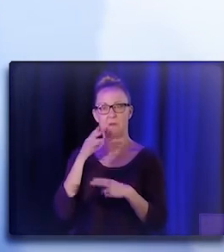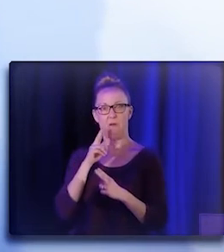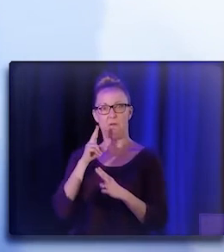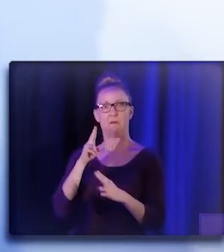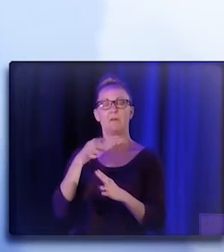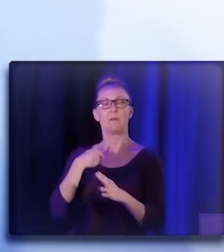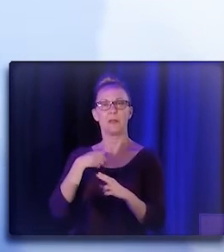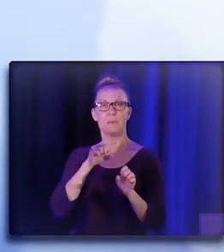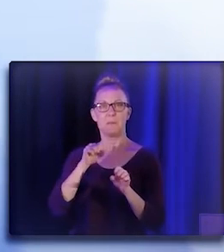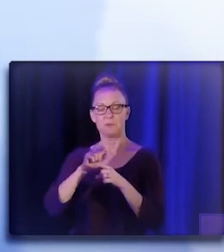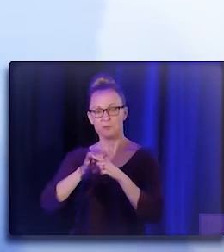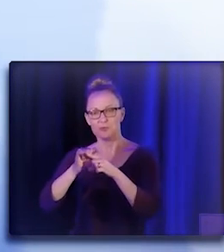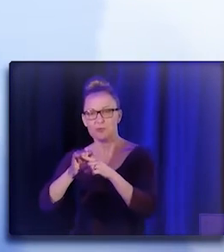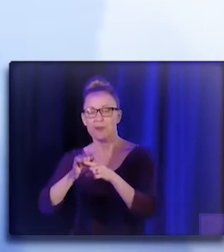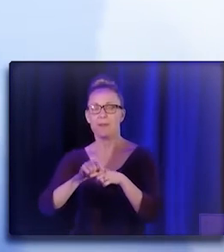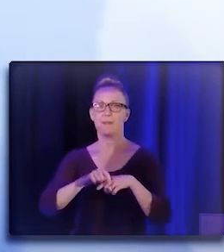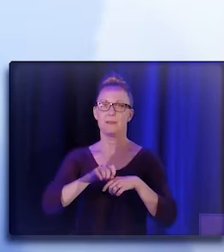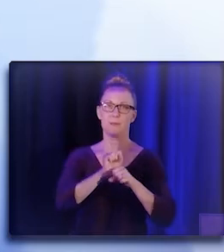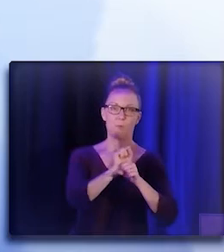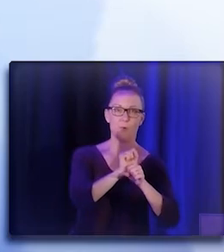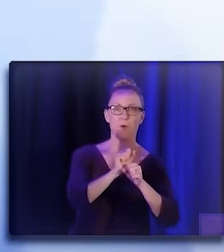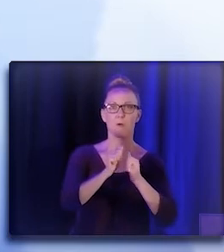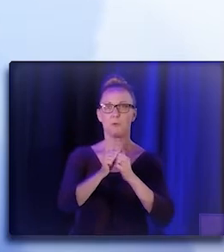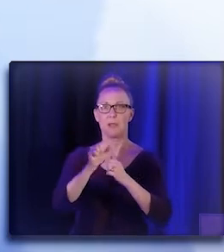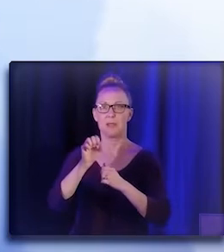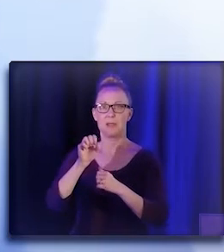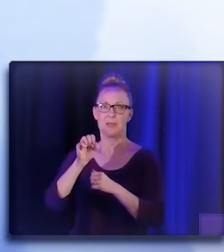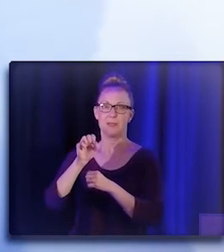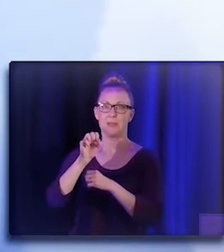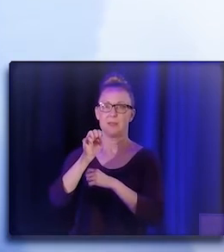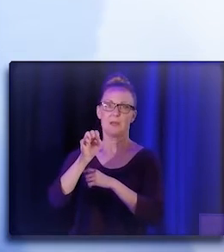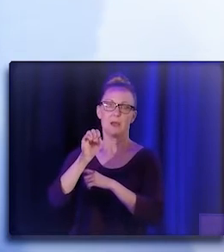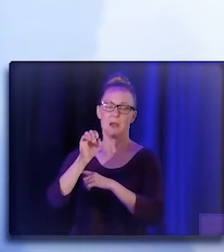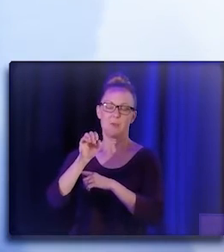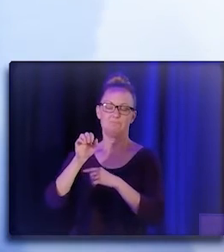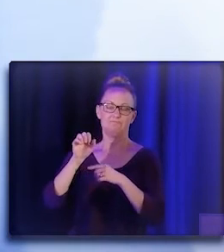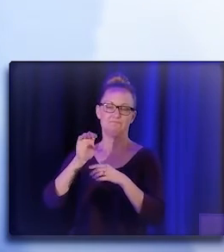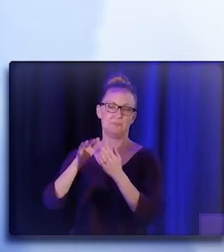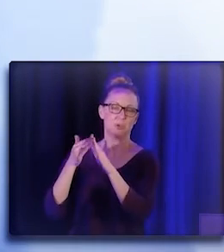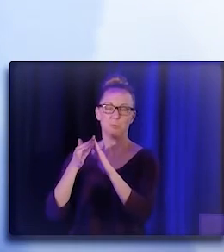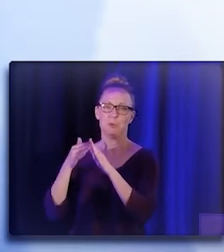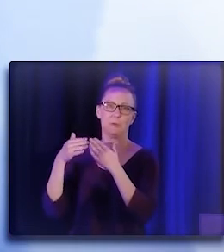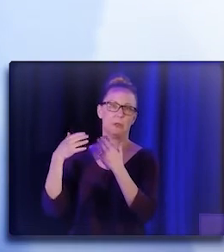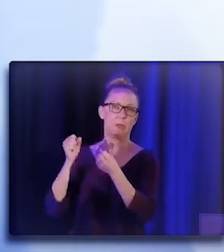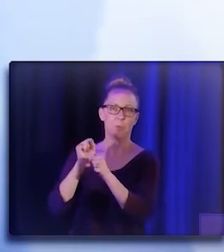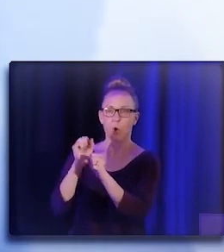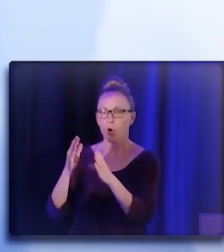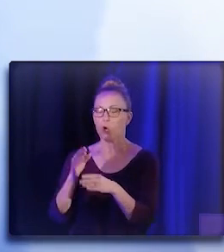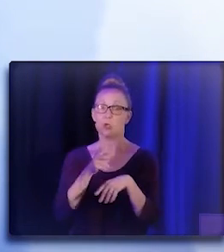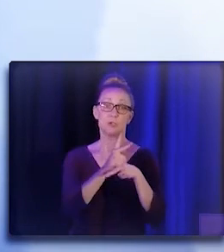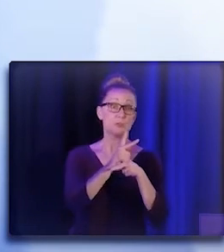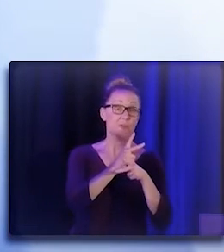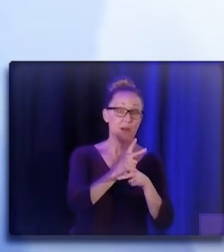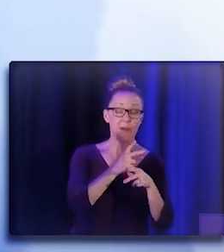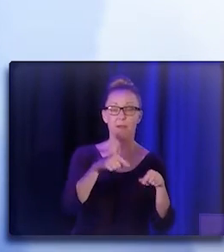to work with community health workers, to supervise, to deliver programs with them